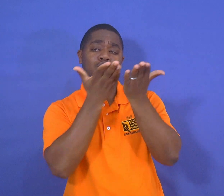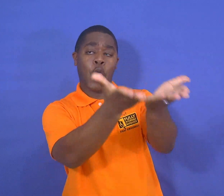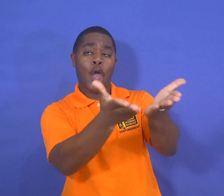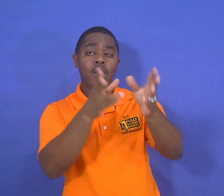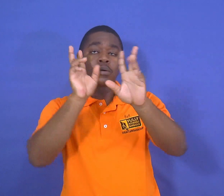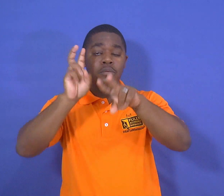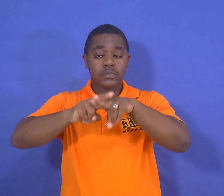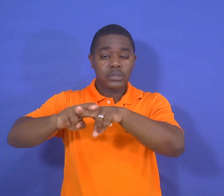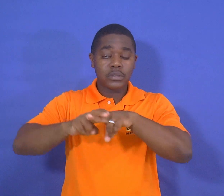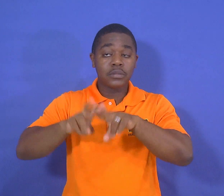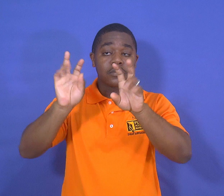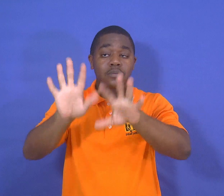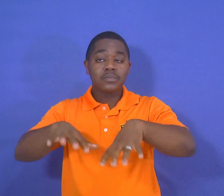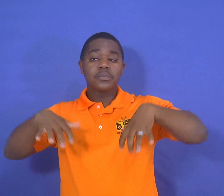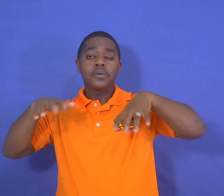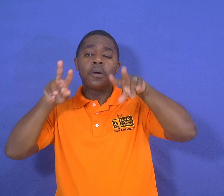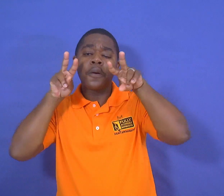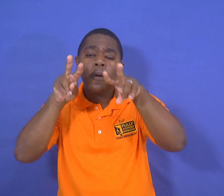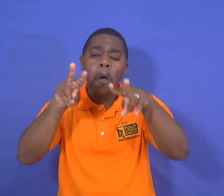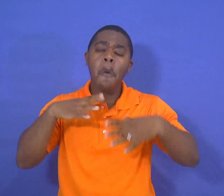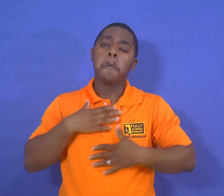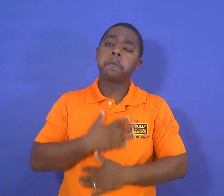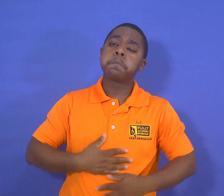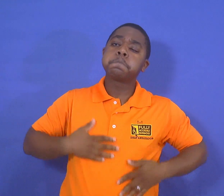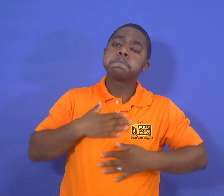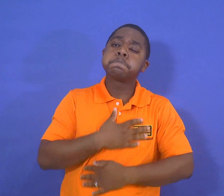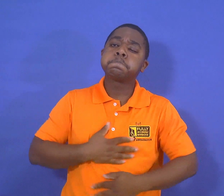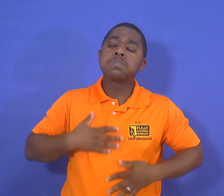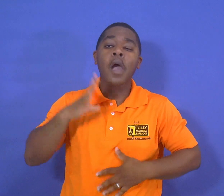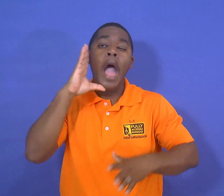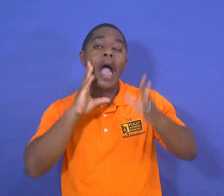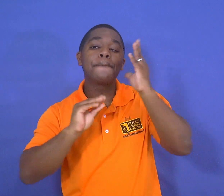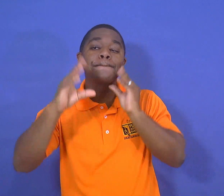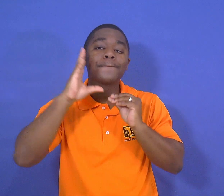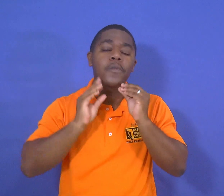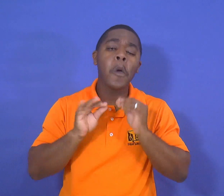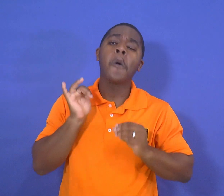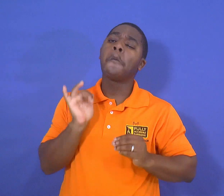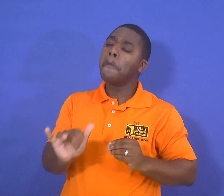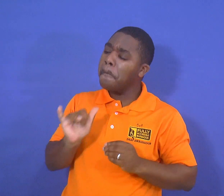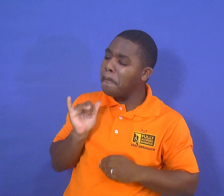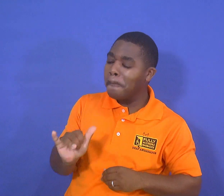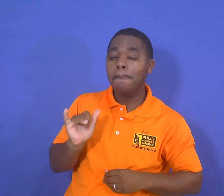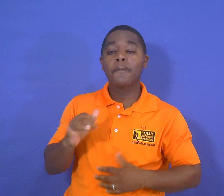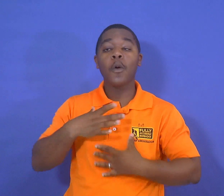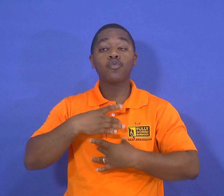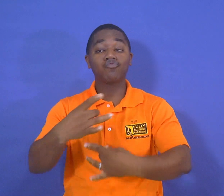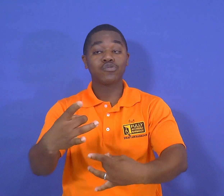there will be other things on the program that you can sit and enjoy during the comfort